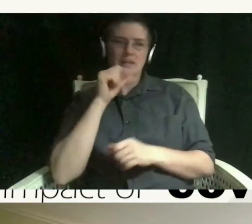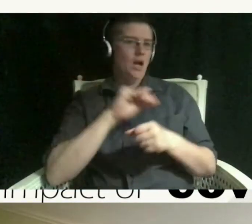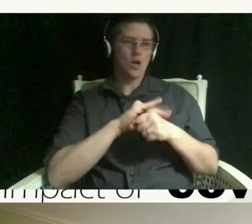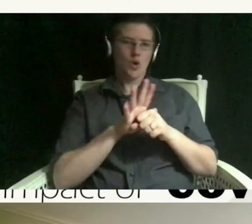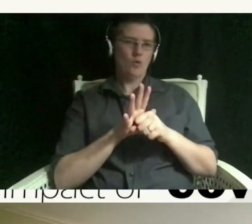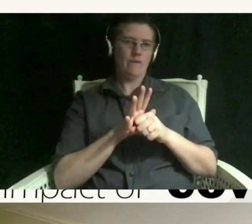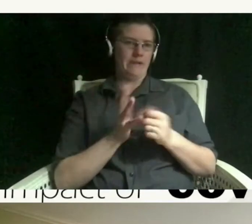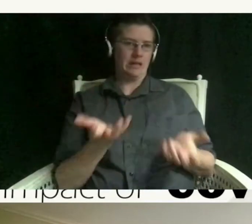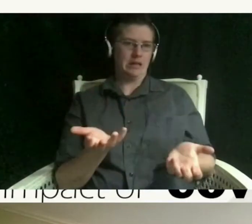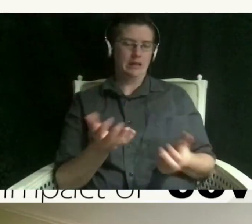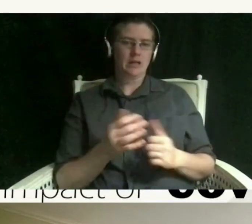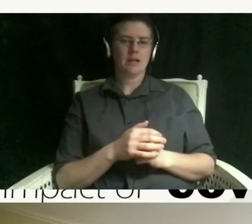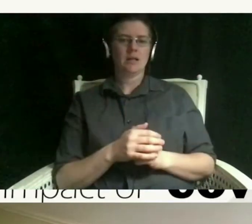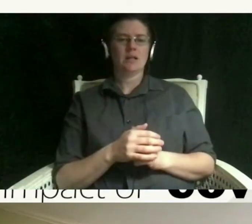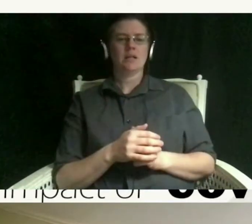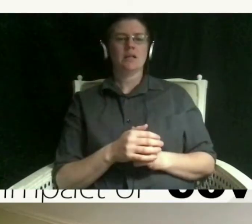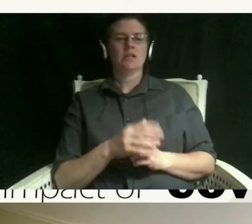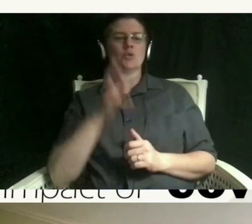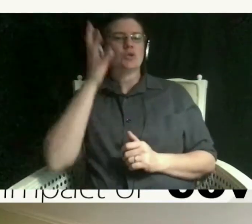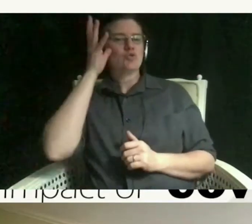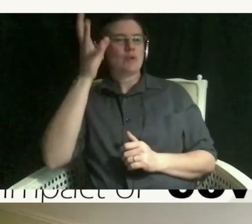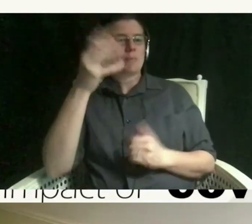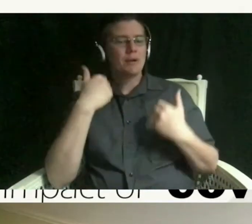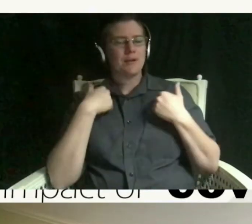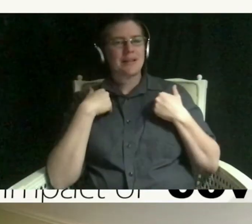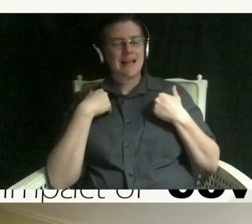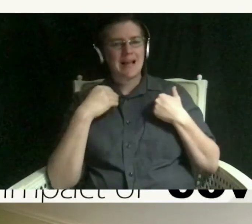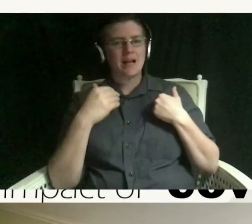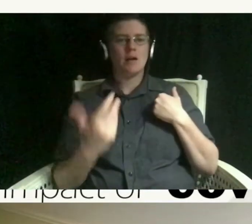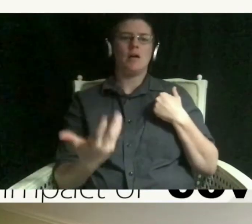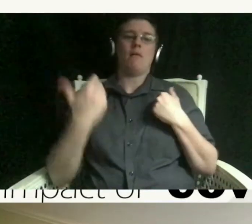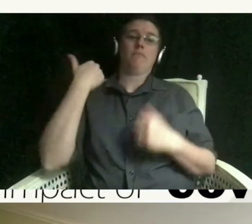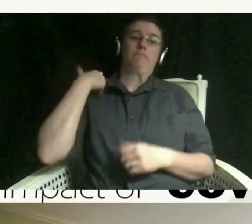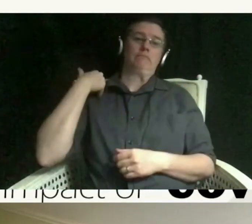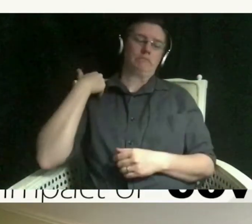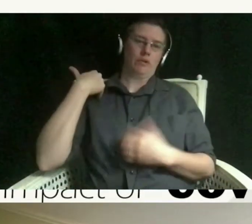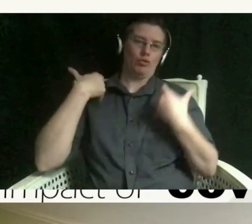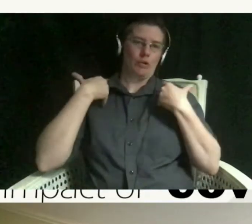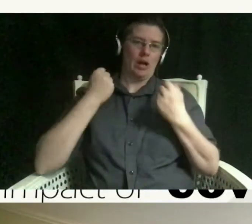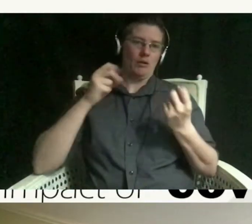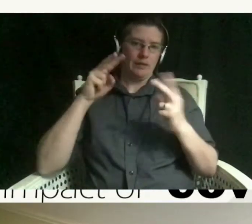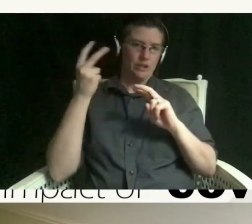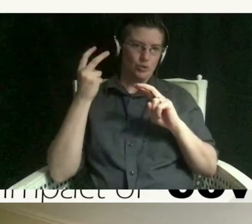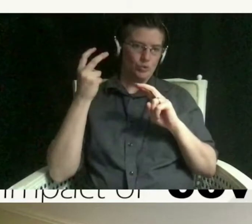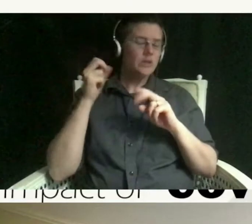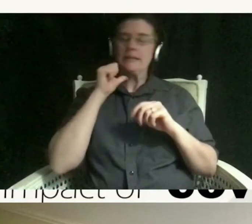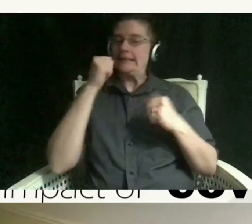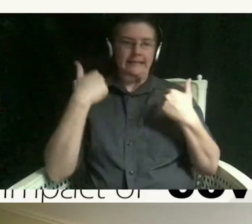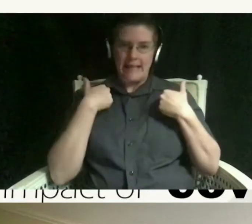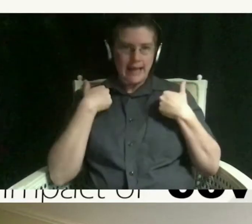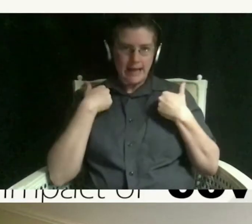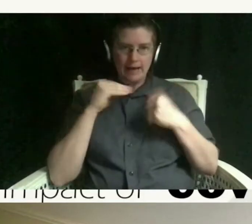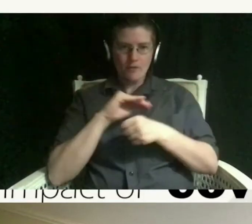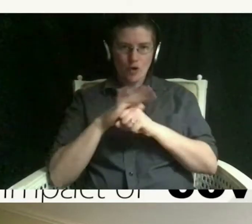a pre-existing condition didn't even contract covet but still died and because of the kinds of